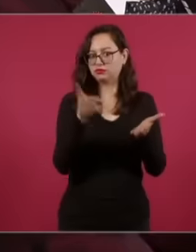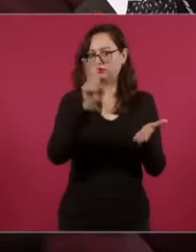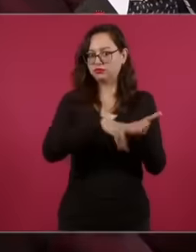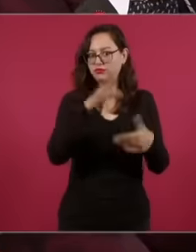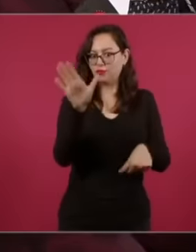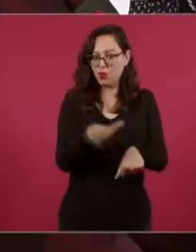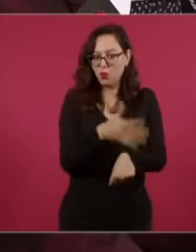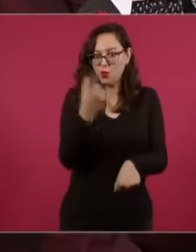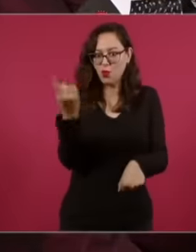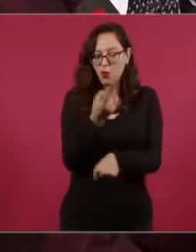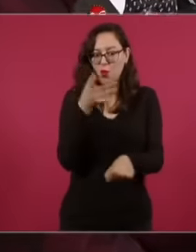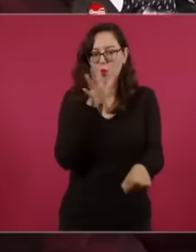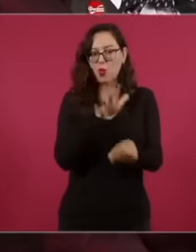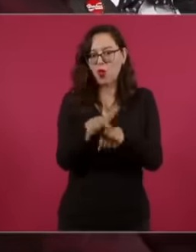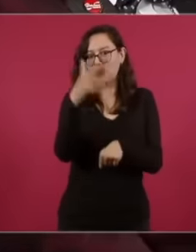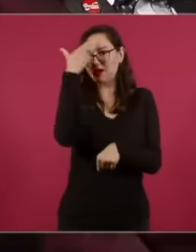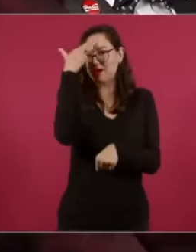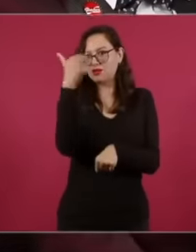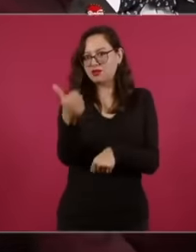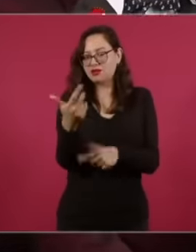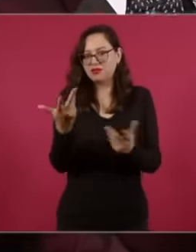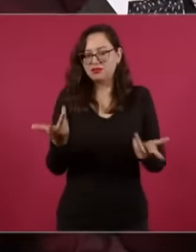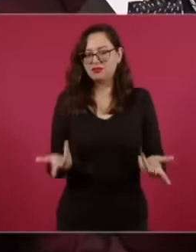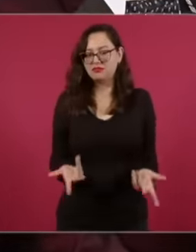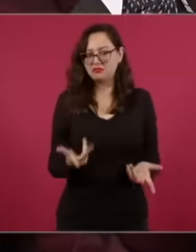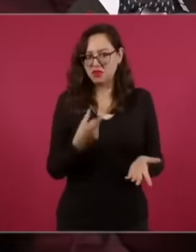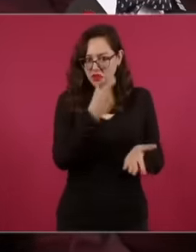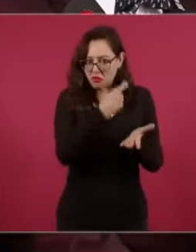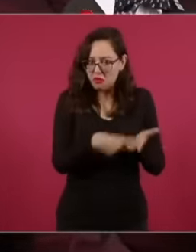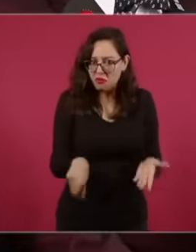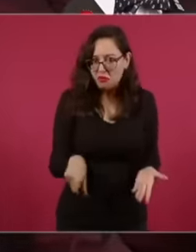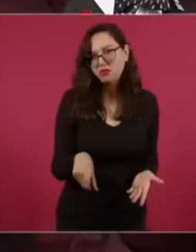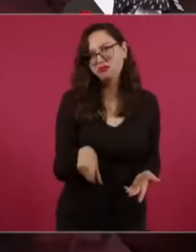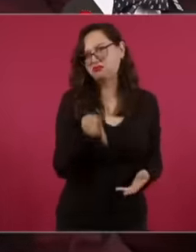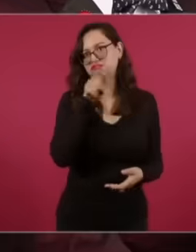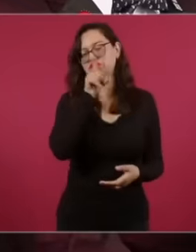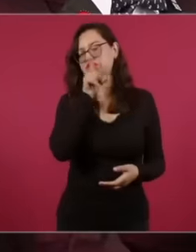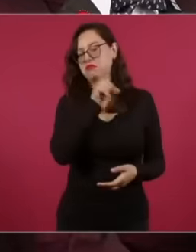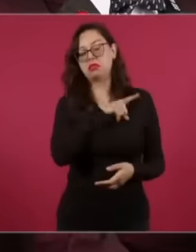protection that is being given, so things that came out in that interview were that one that